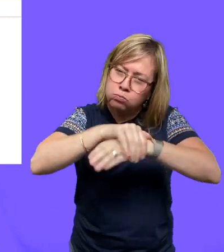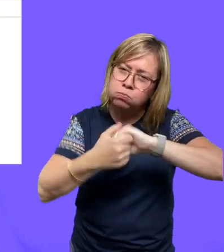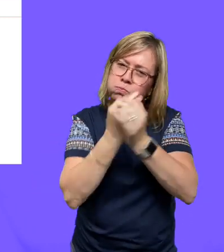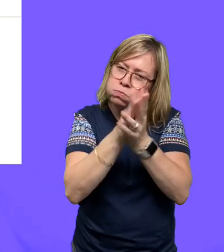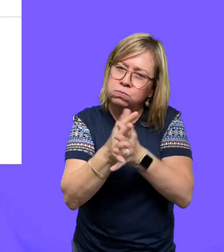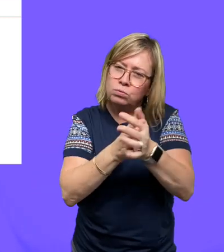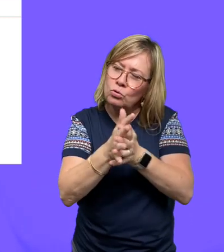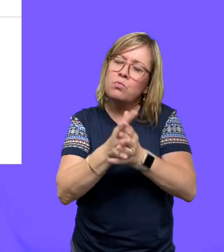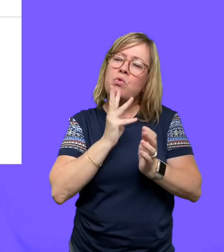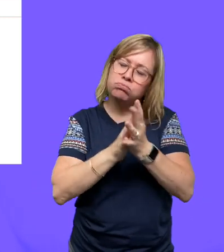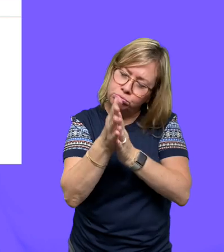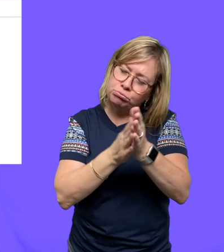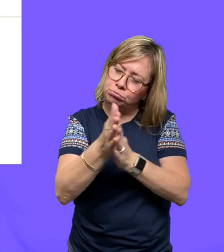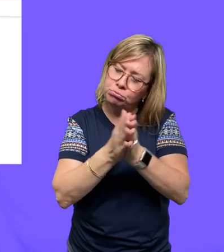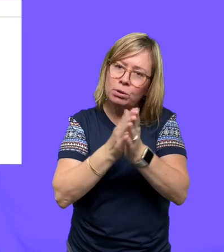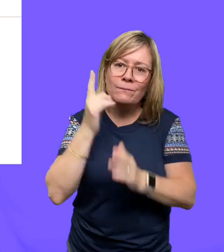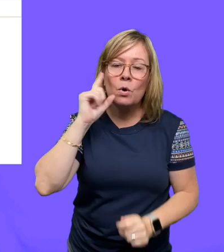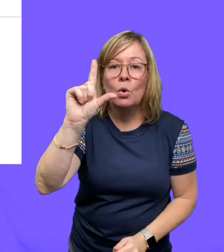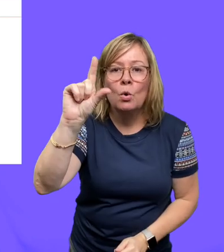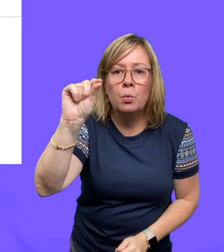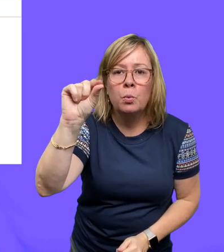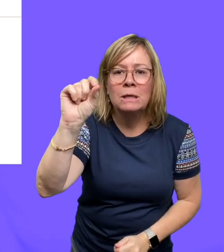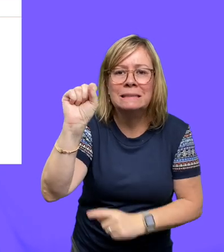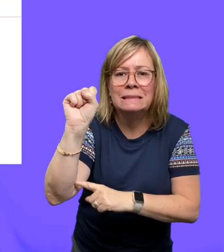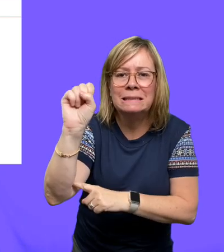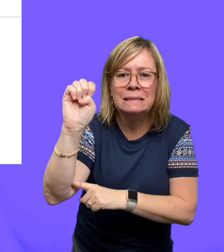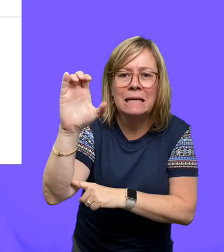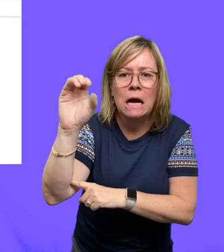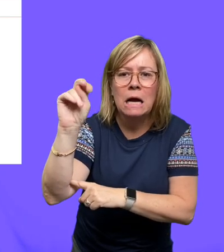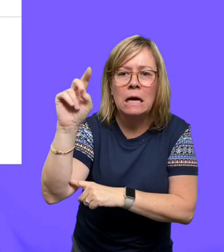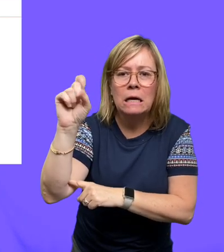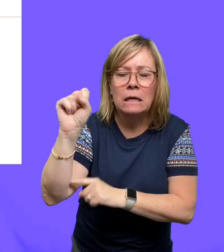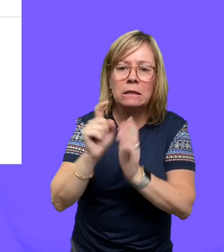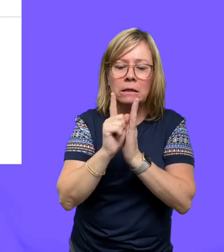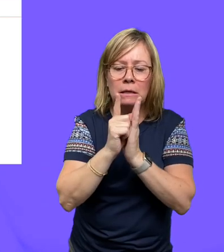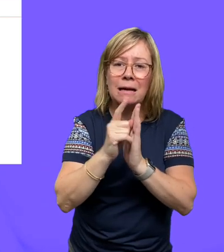your hands for 20 seconds, and if you don't have a watch you can count to 20